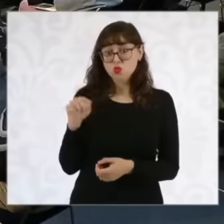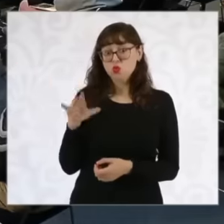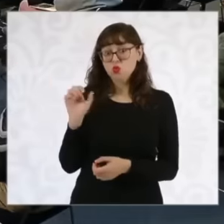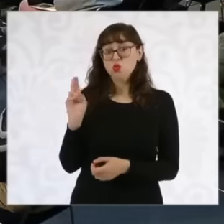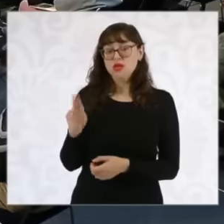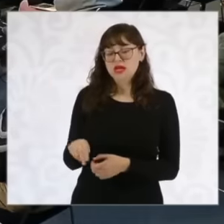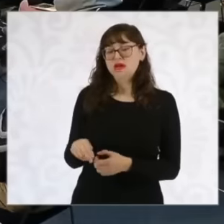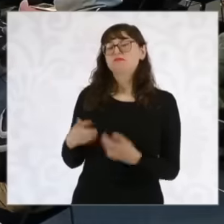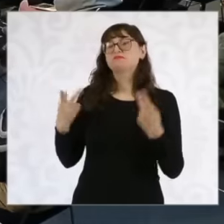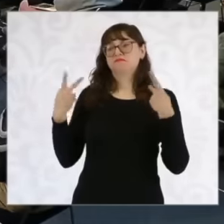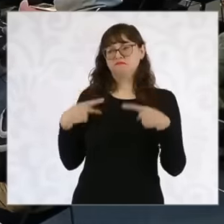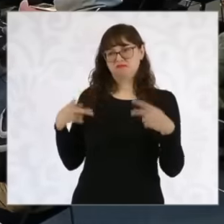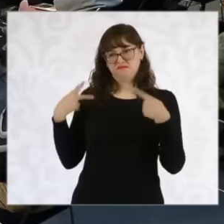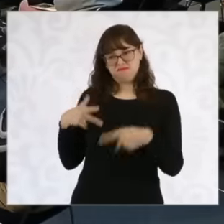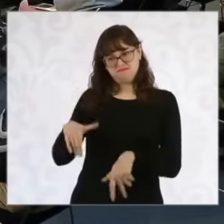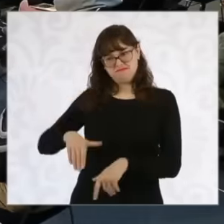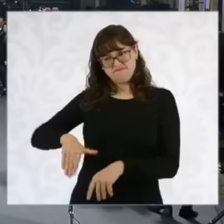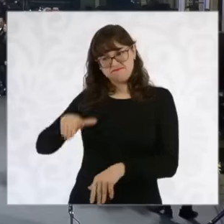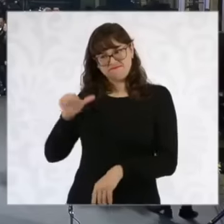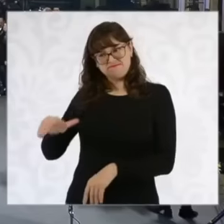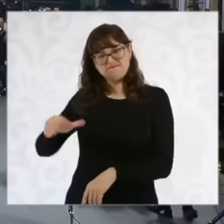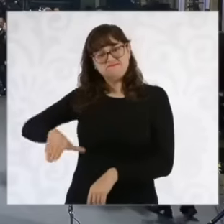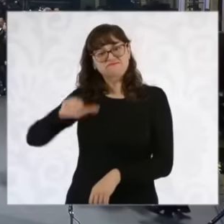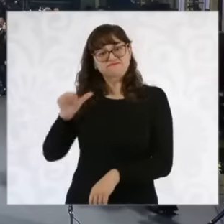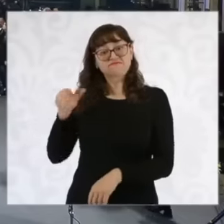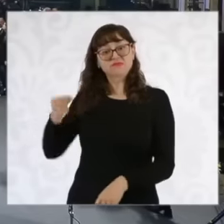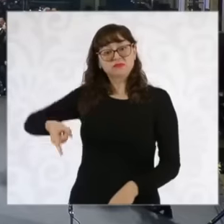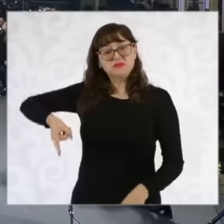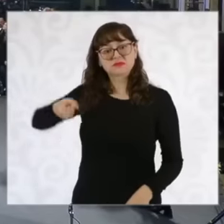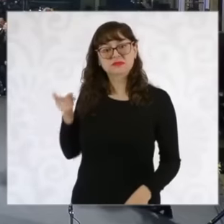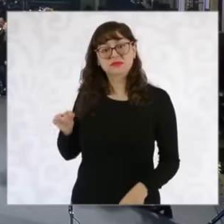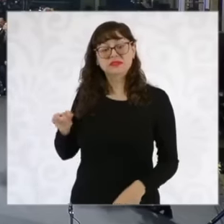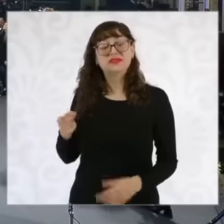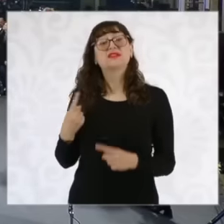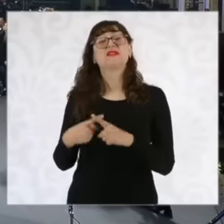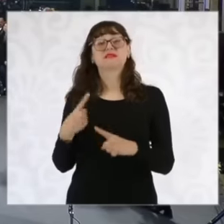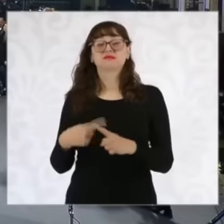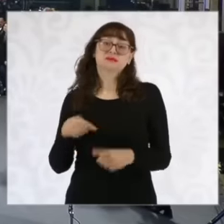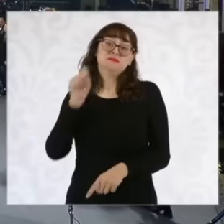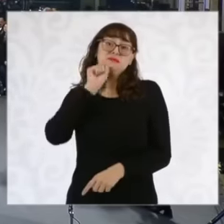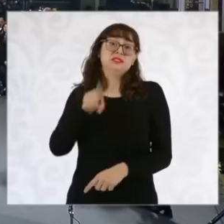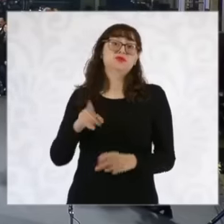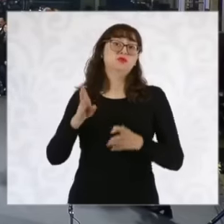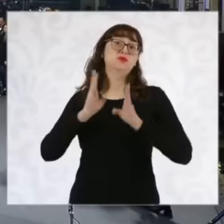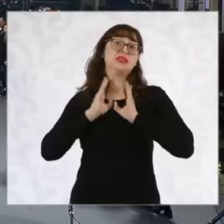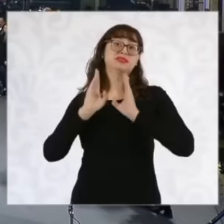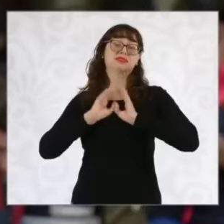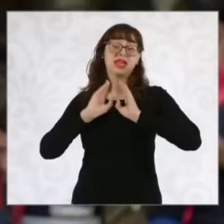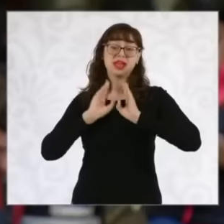people linked to the Mexican army itself, in that sense, the president told you